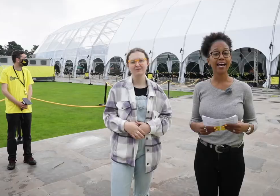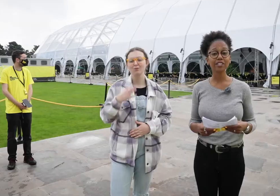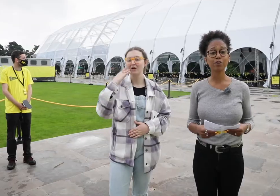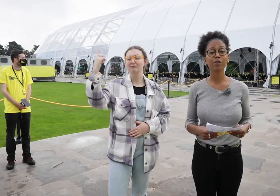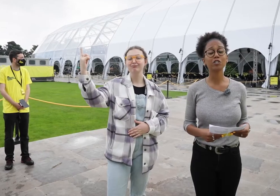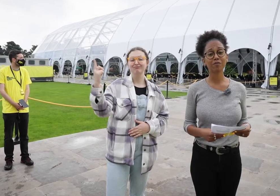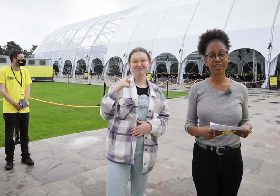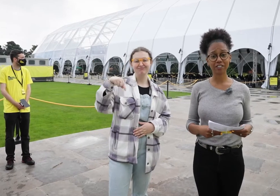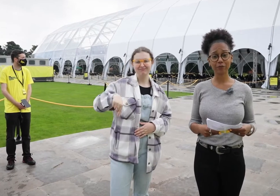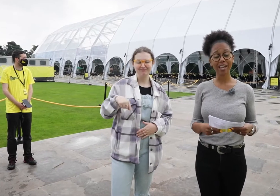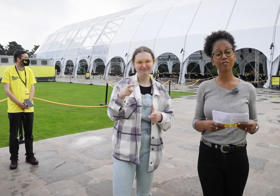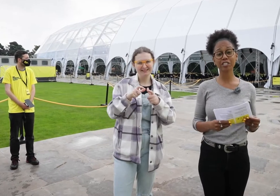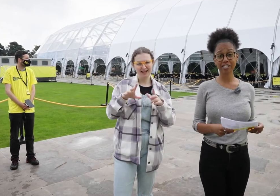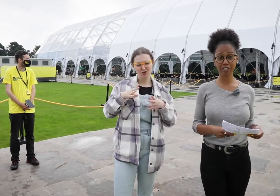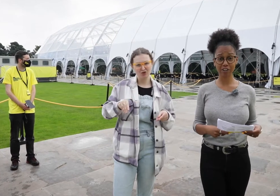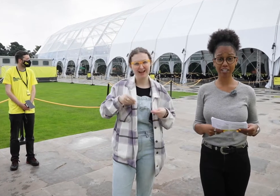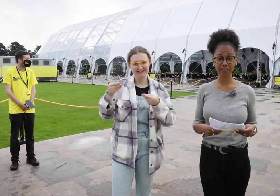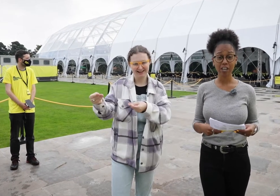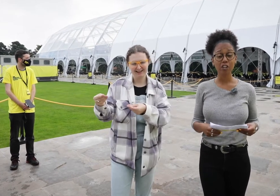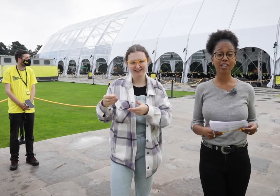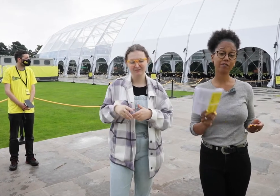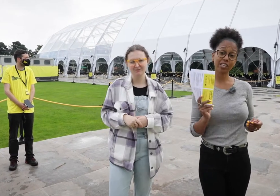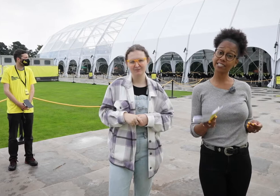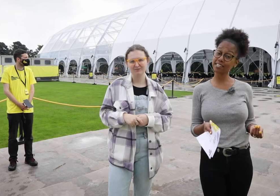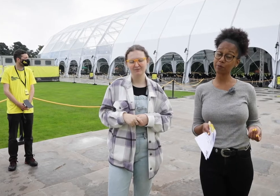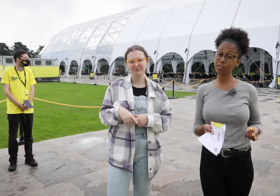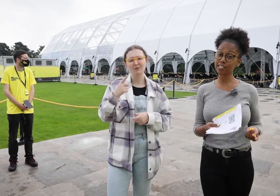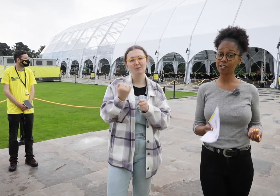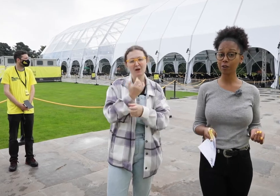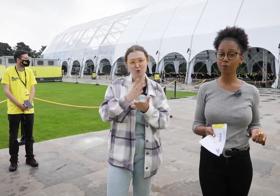As you approach the venue, have your tickets ready. You can have your e-tickets printed at home